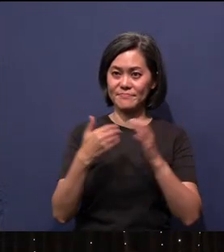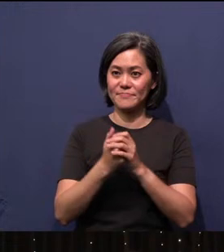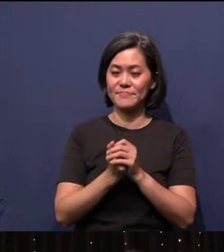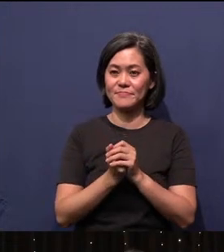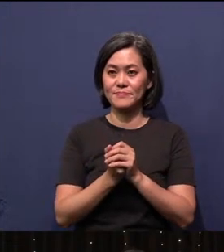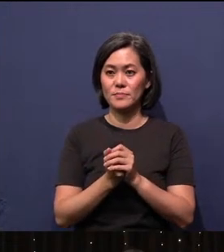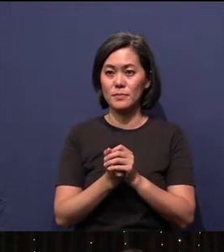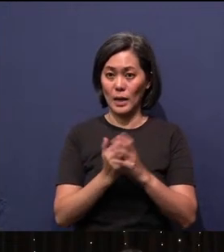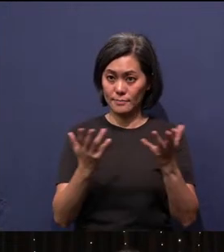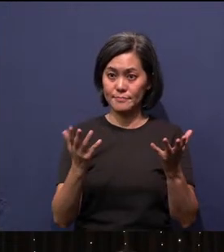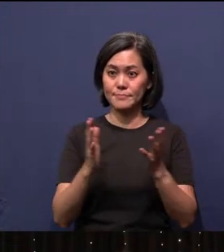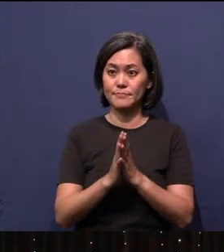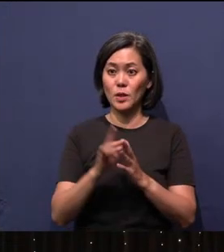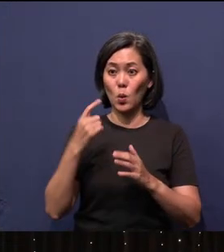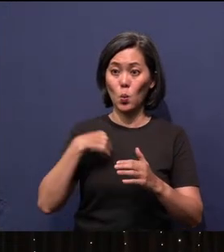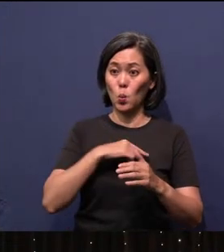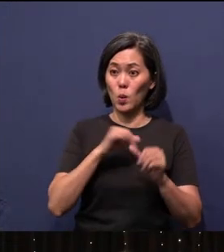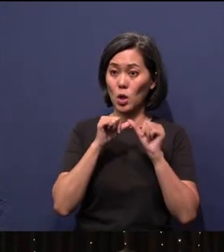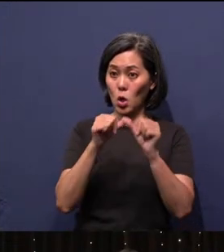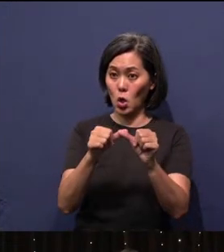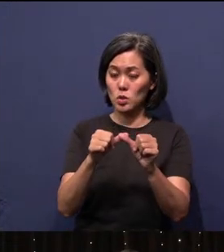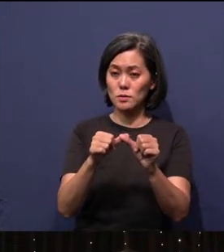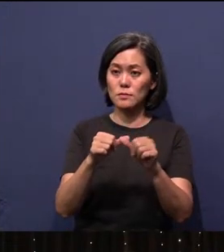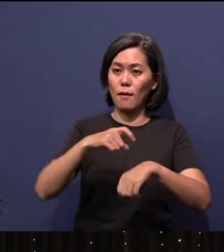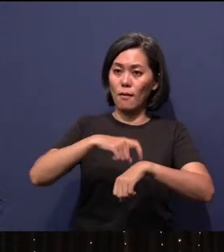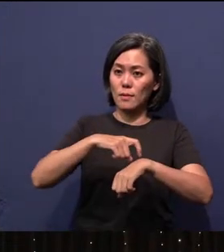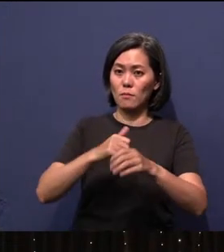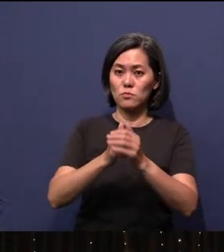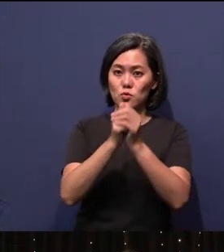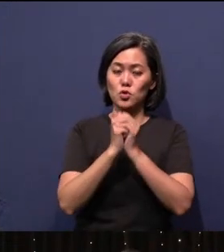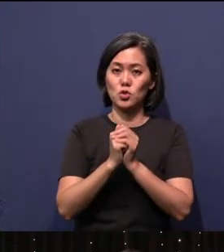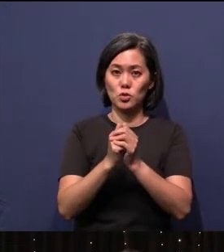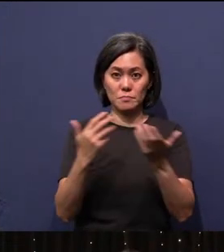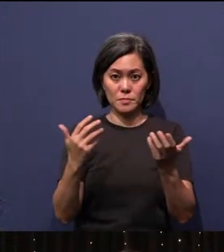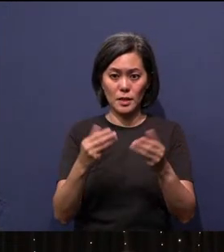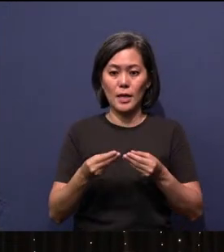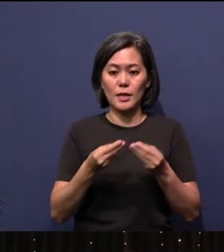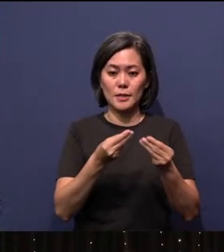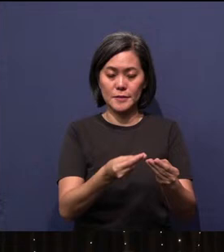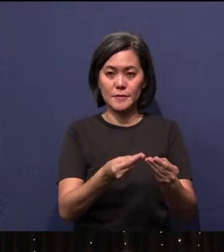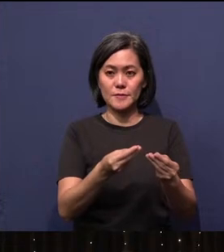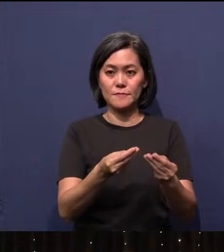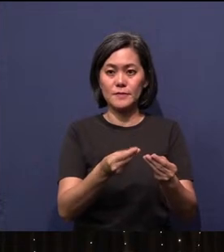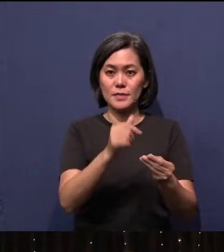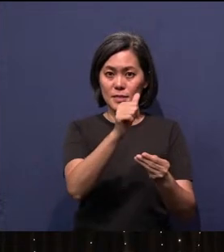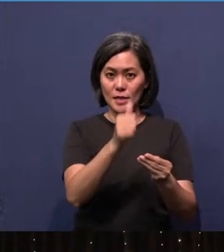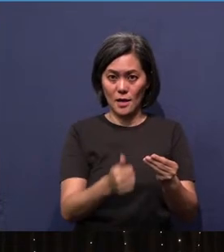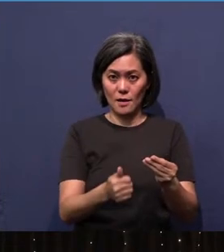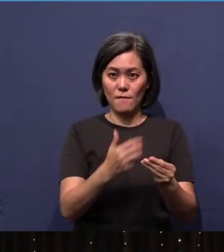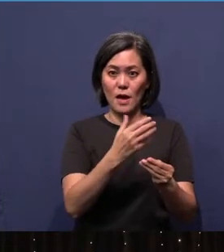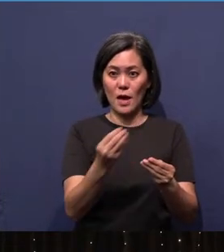With that, shall we continue our time of worship through the giving of our tithes and offering?